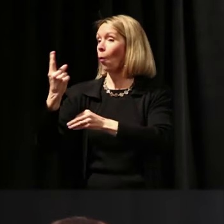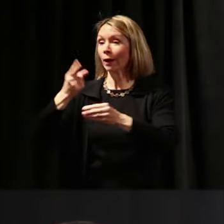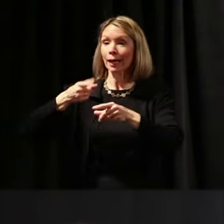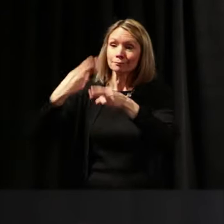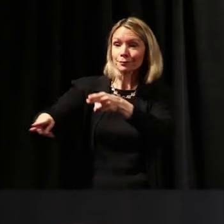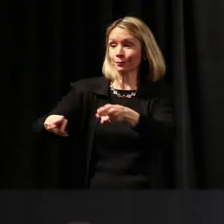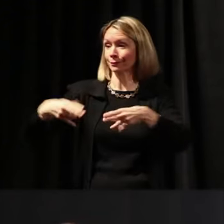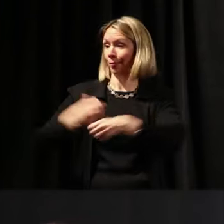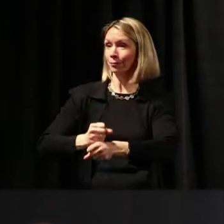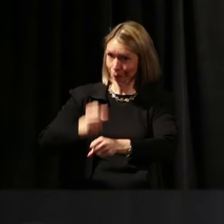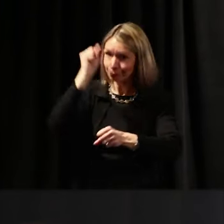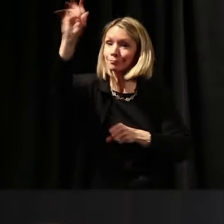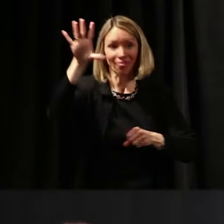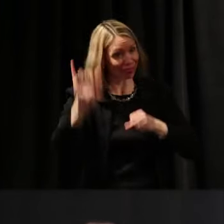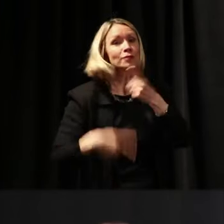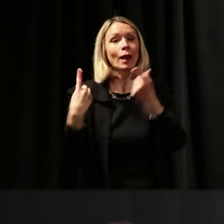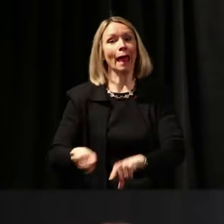in a nutshell right there.